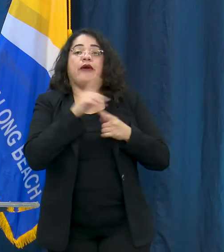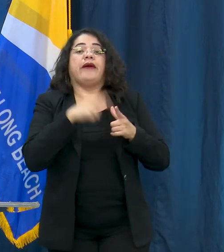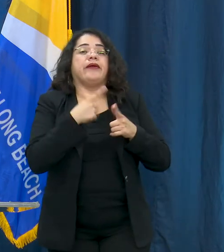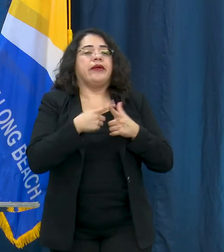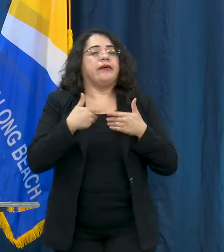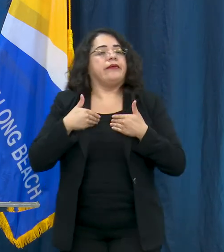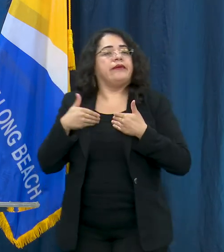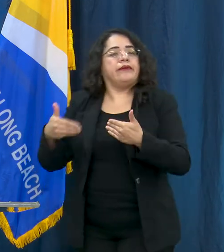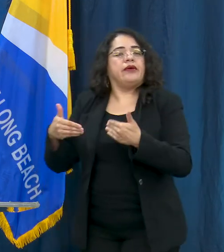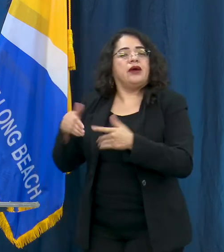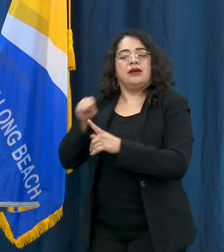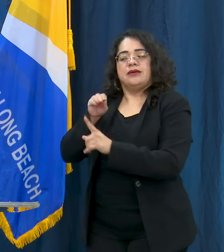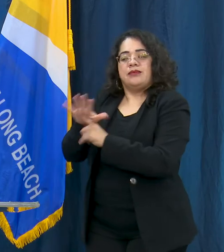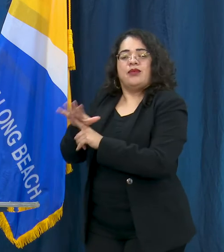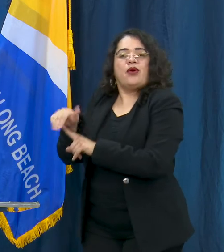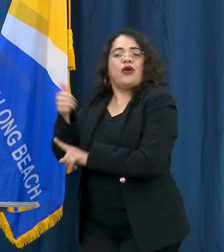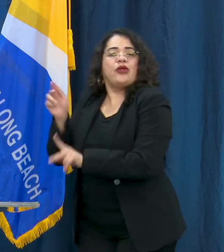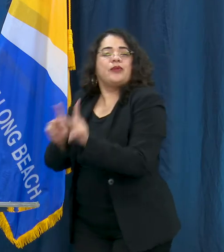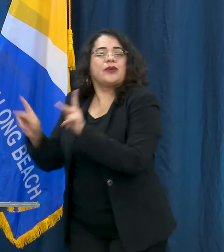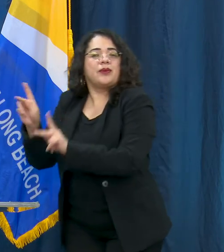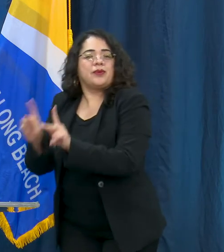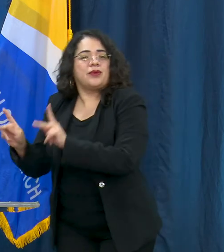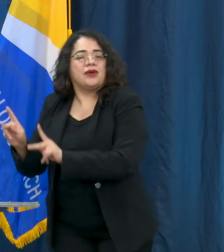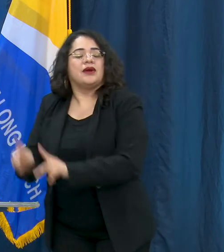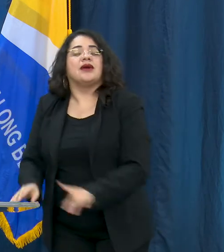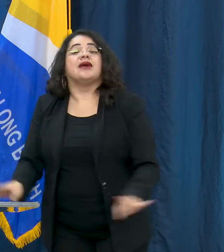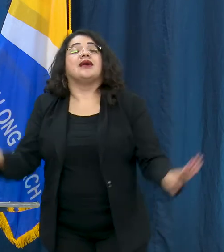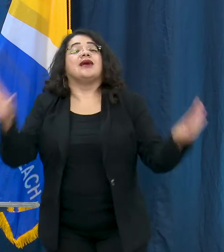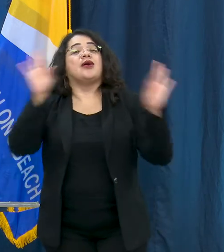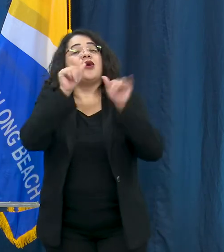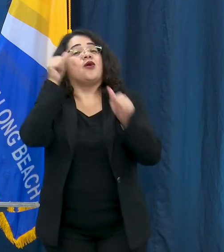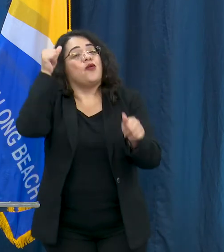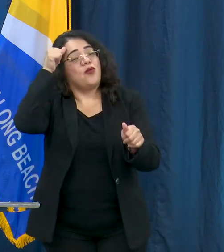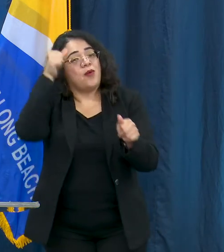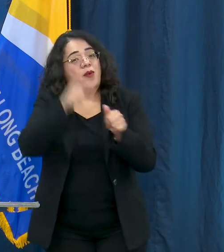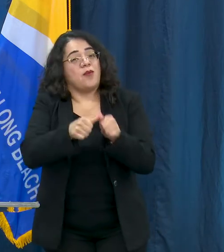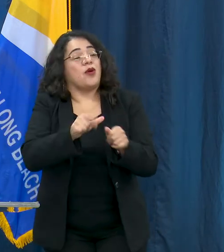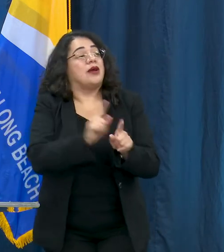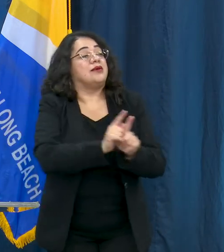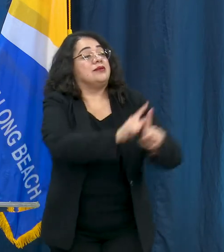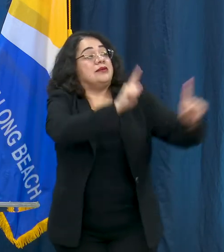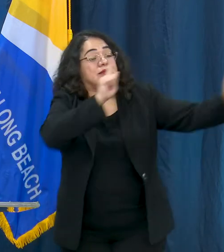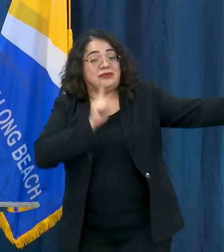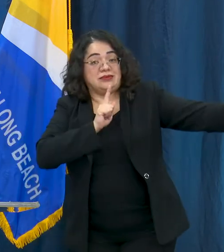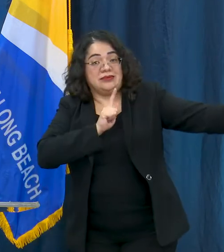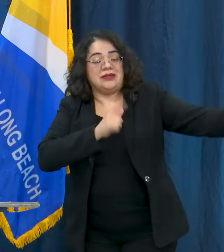So the farther you are, the better. The shorter amount of time, the better. So